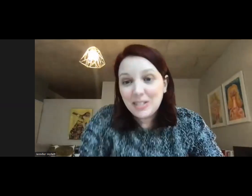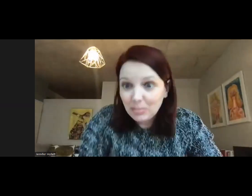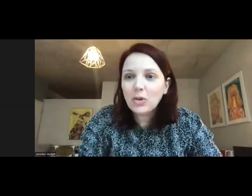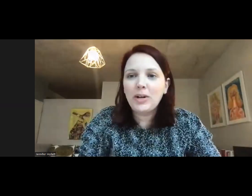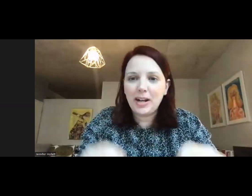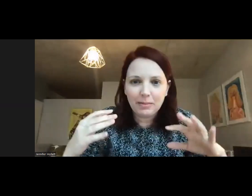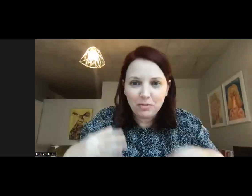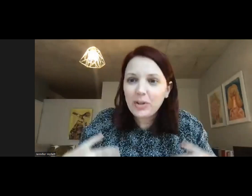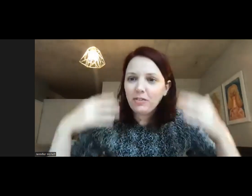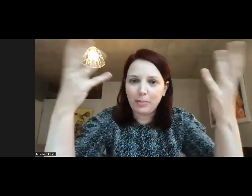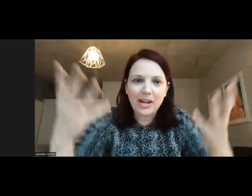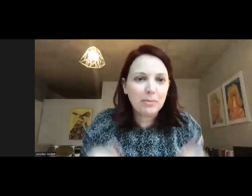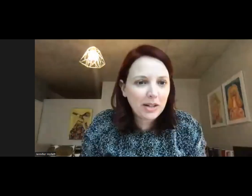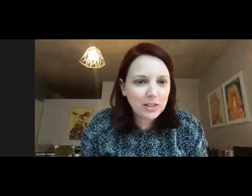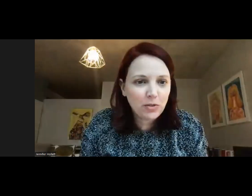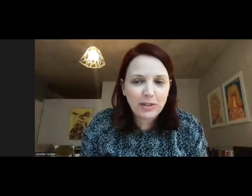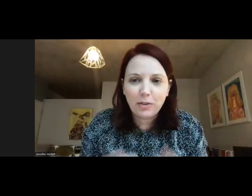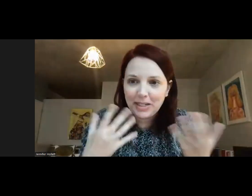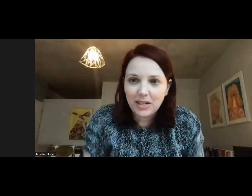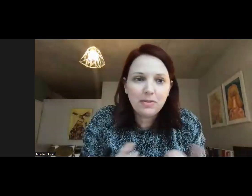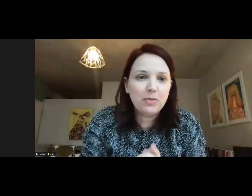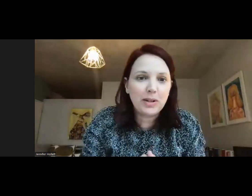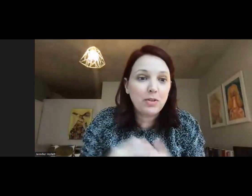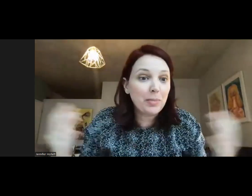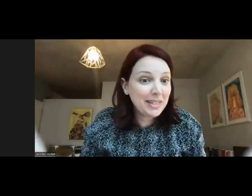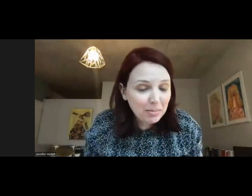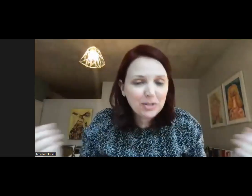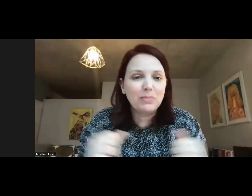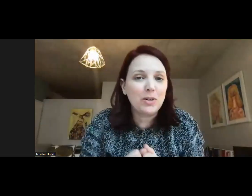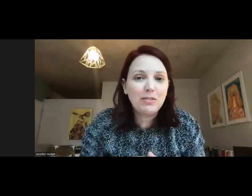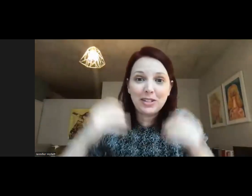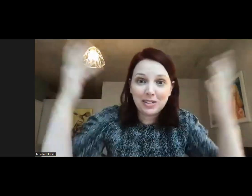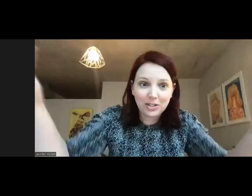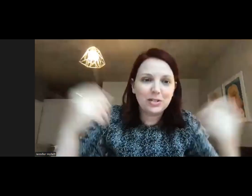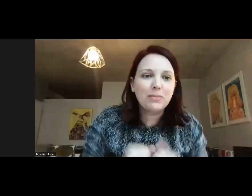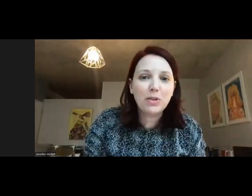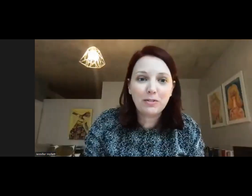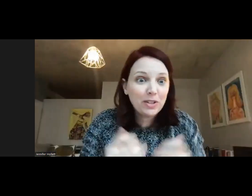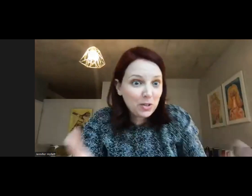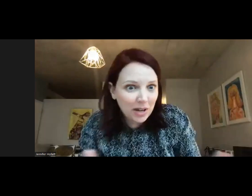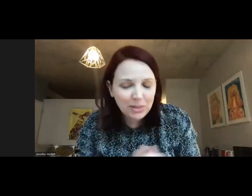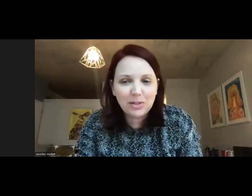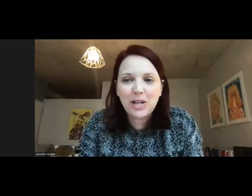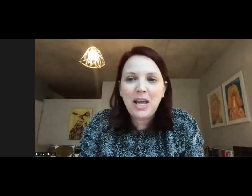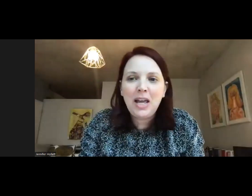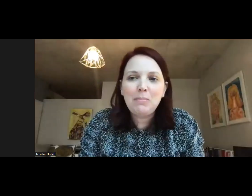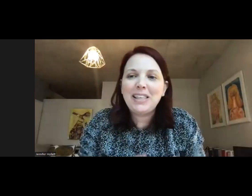And similarly when I am voting for mayor I'm not just voting for myself I am voting for my neighbors I am voting for the seniors and the newcomers.